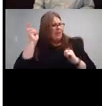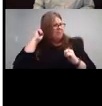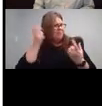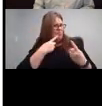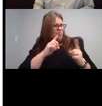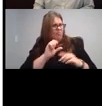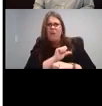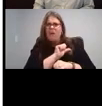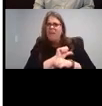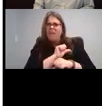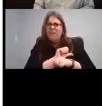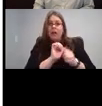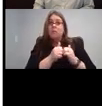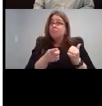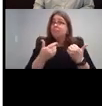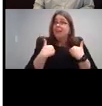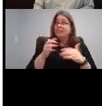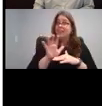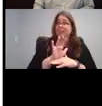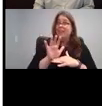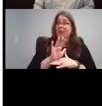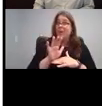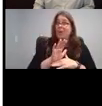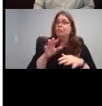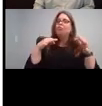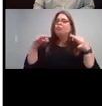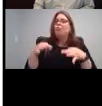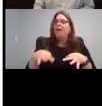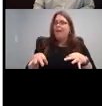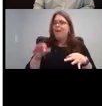How cochlear implant work or video that describes them.